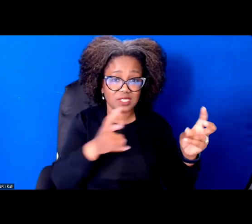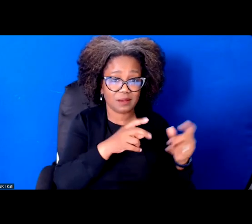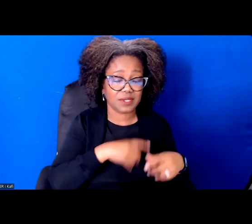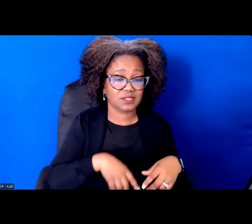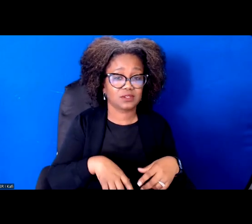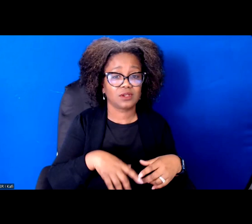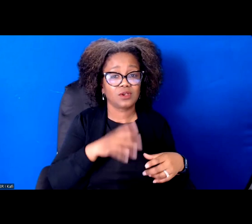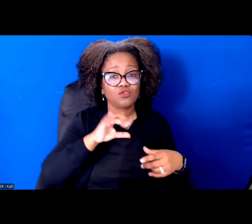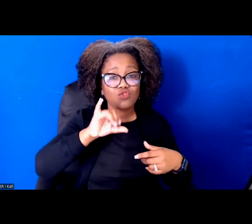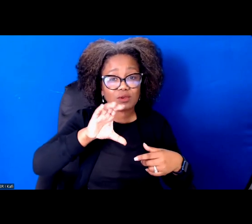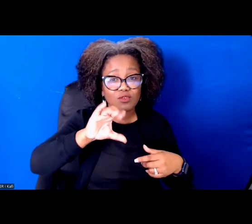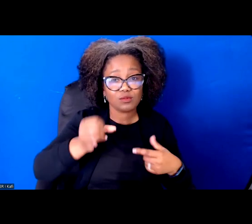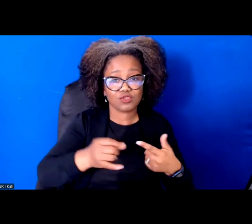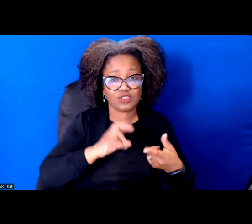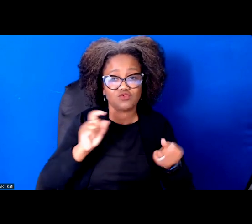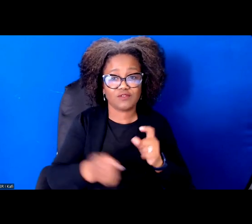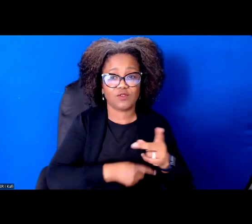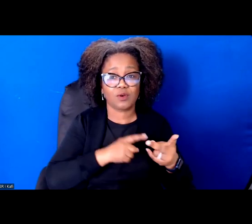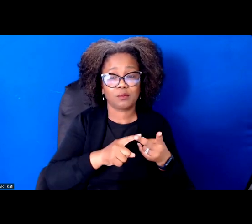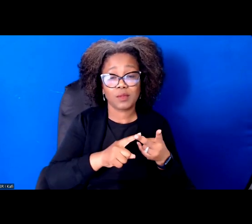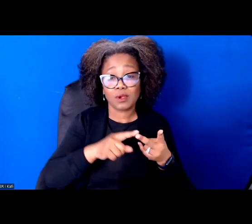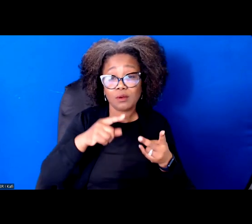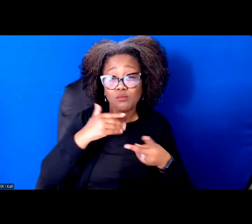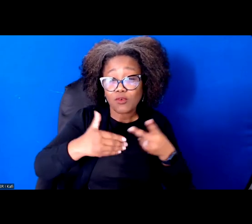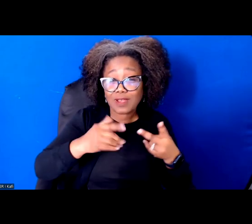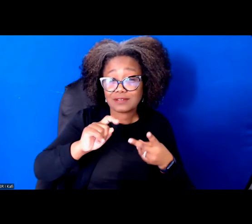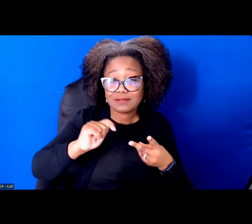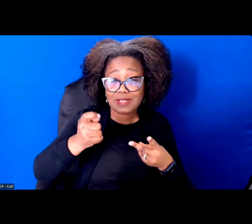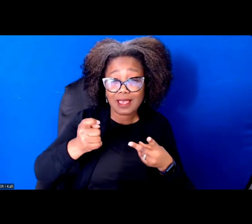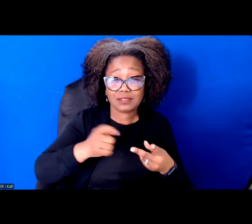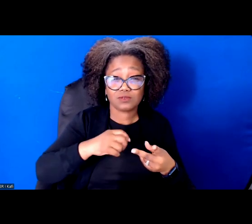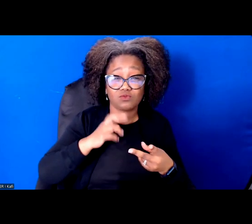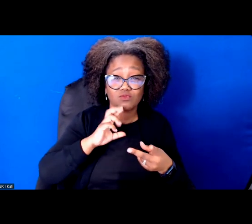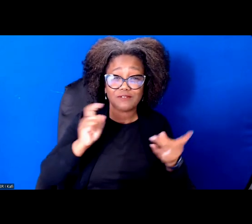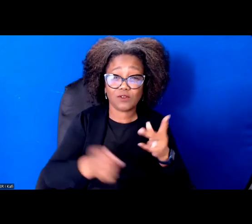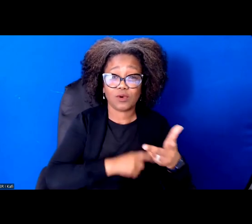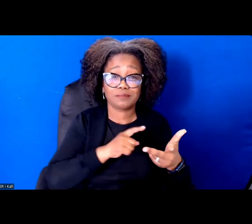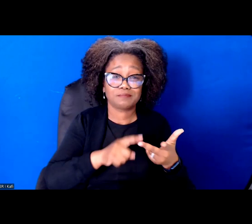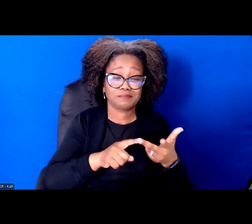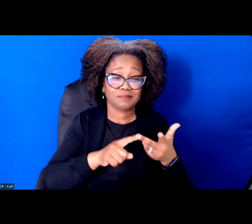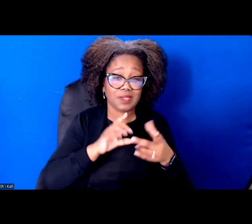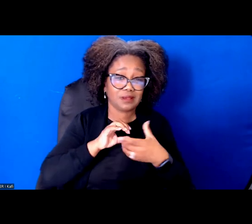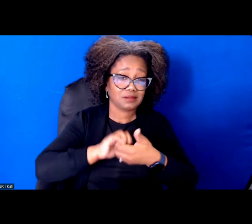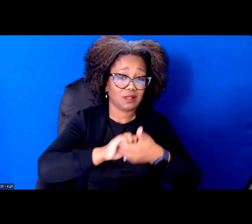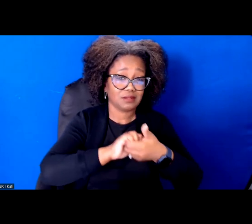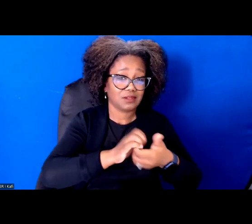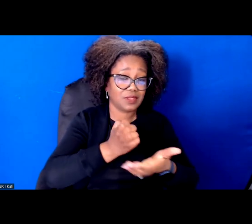And so how do then does that like solidarity, economics and belonging, applied or work? And what does that look like on the ground?